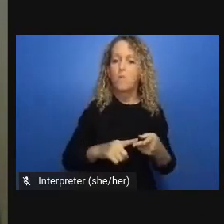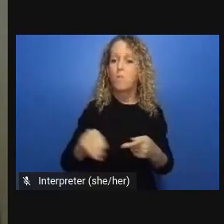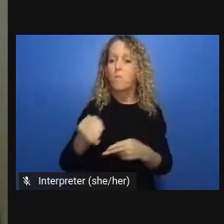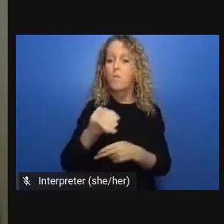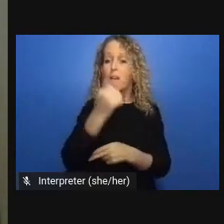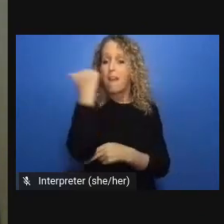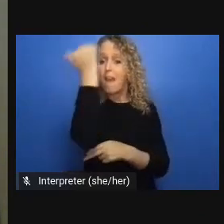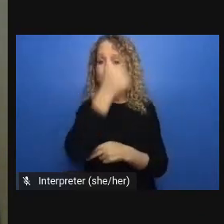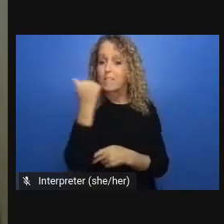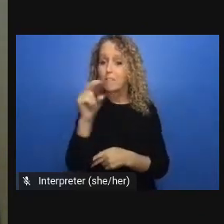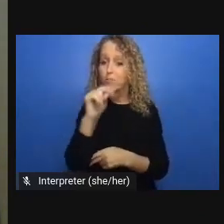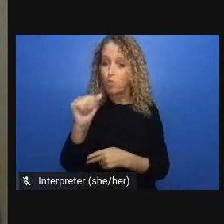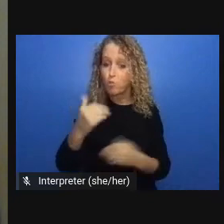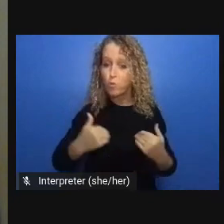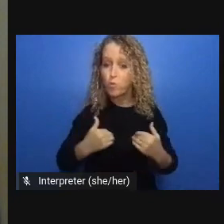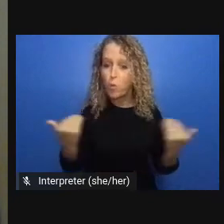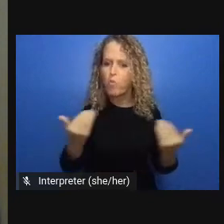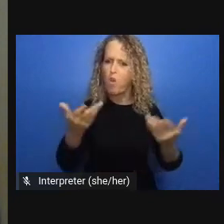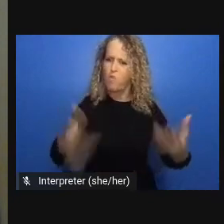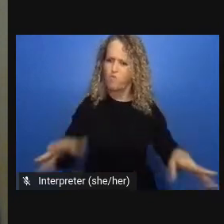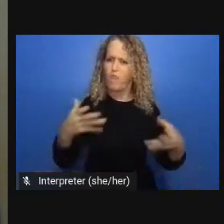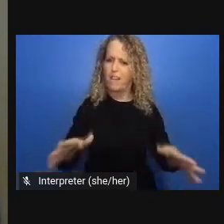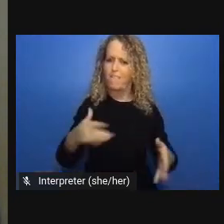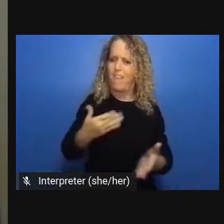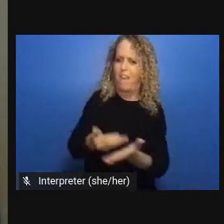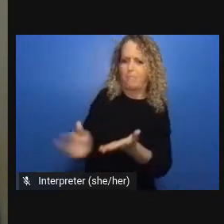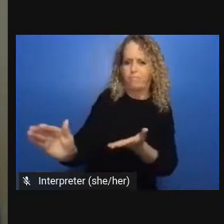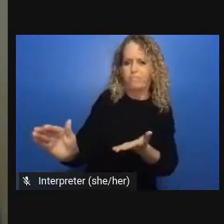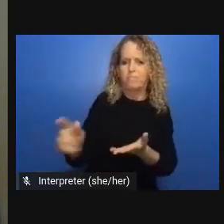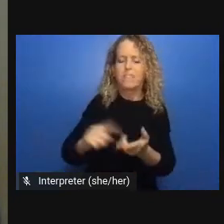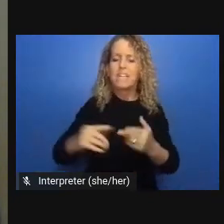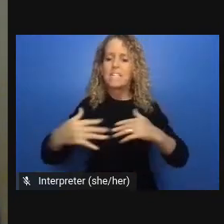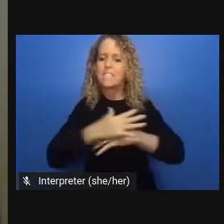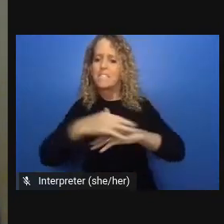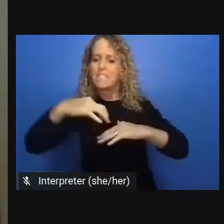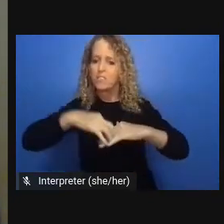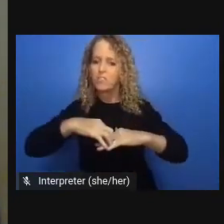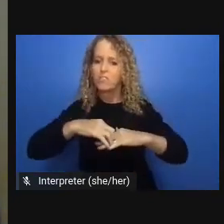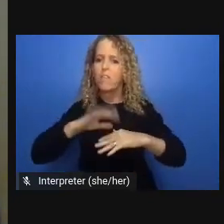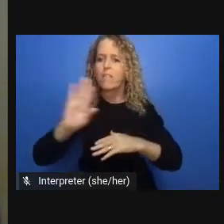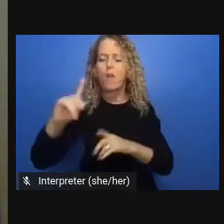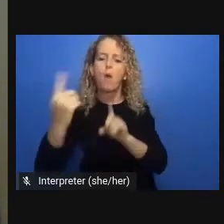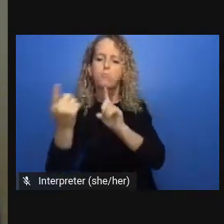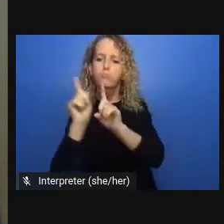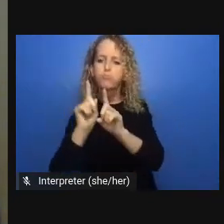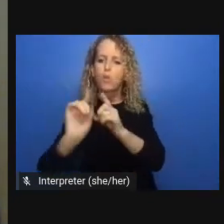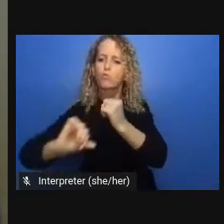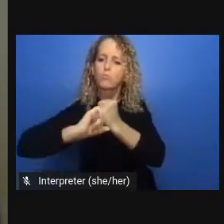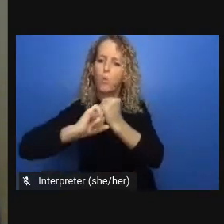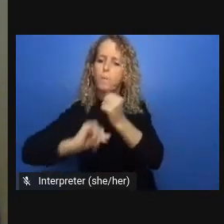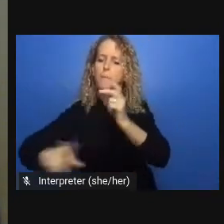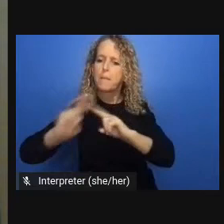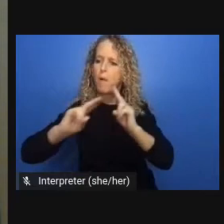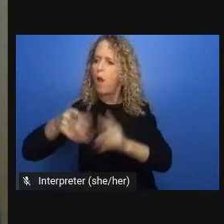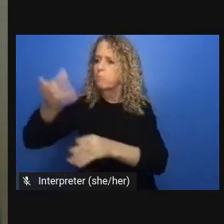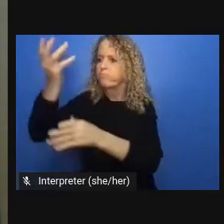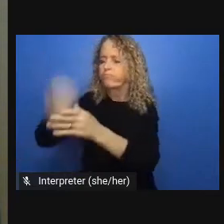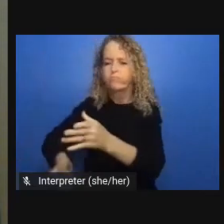abolition democracy the paper takes its cue from a landmark book by angela davis called our prisons